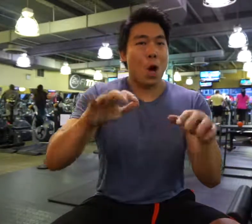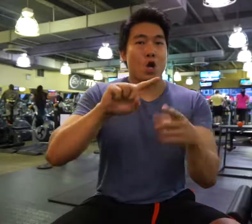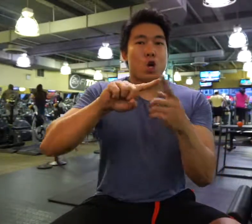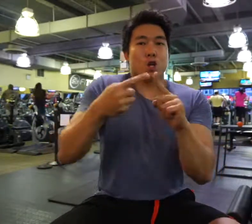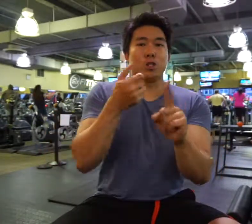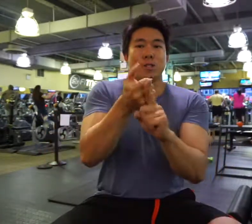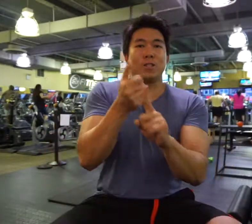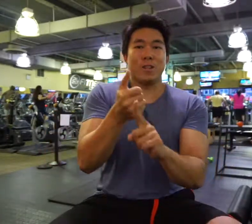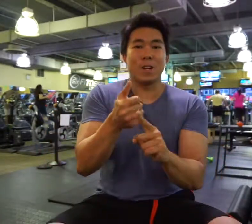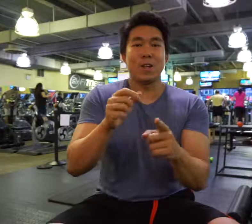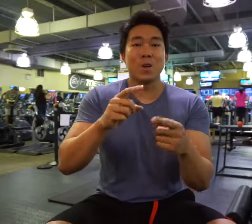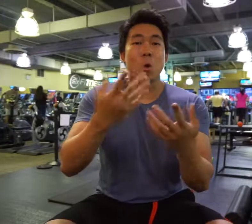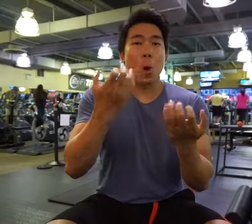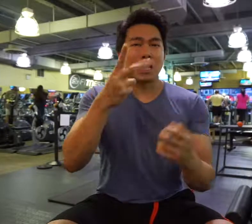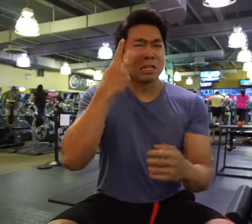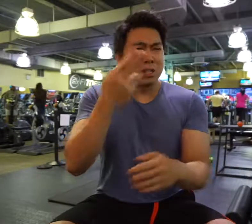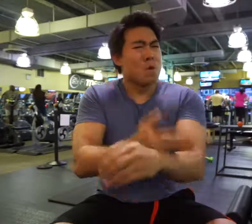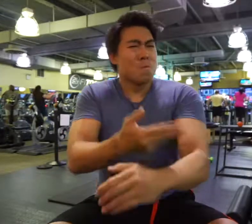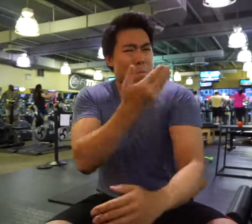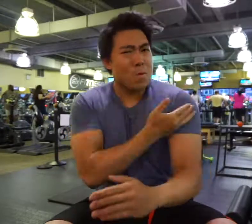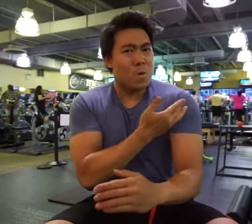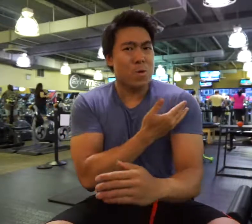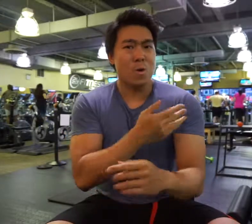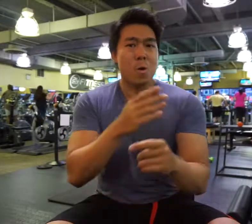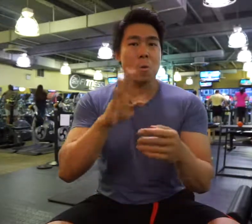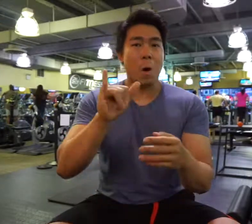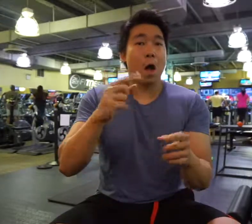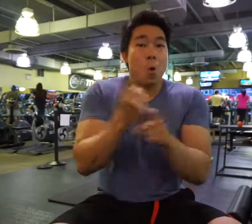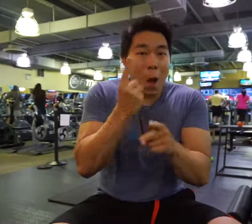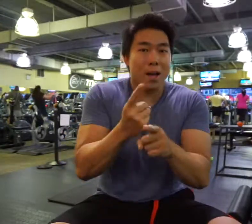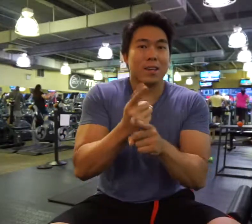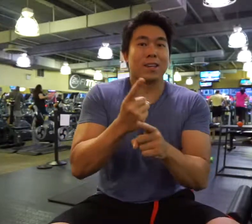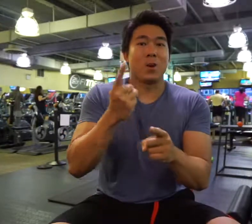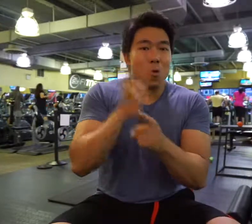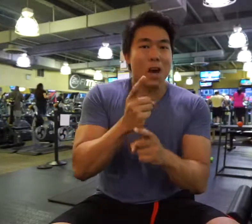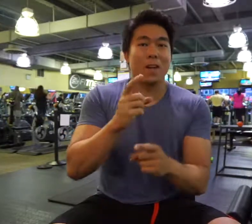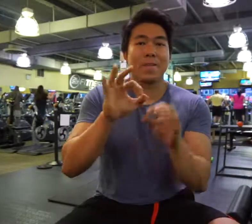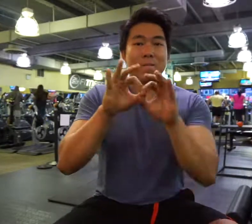No one wants to get hurt. We all want to improve. This is how you train smart by focusing on proper form.